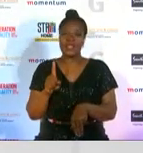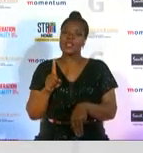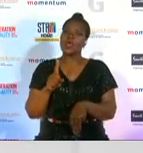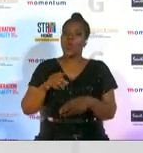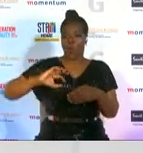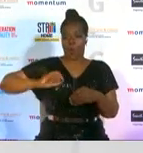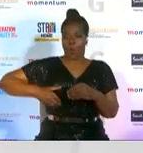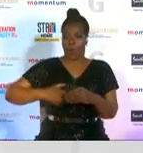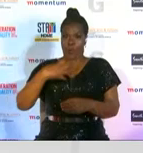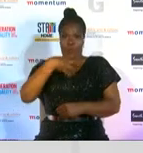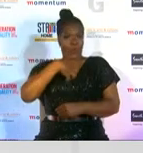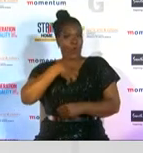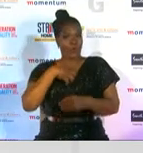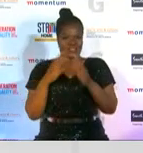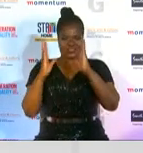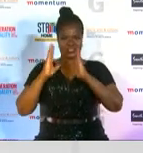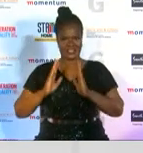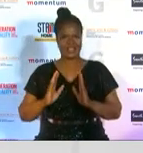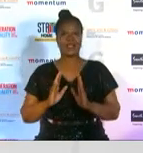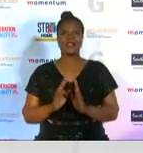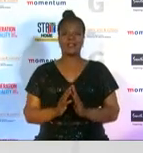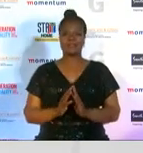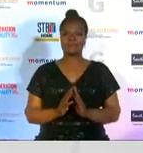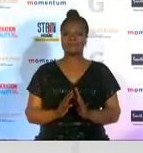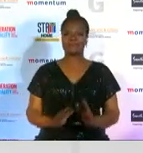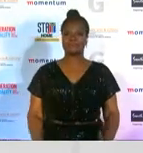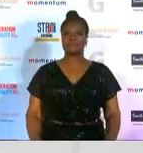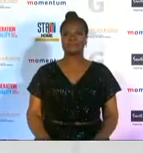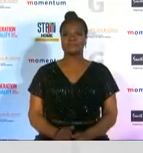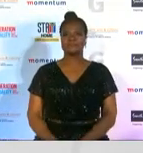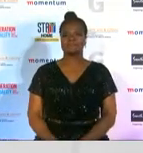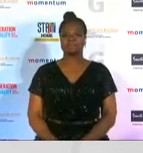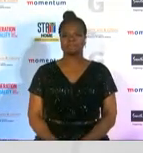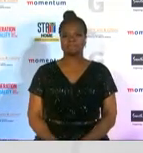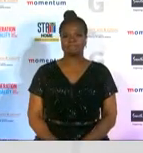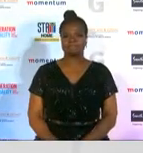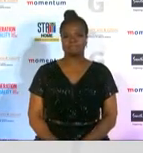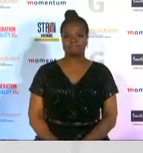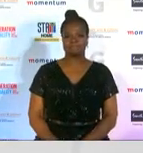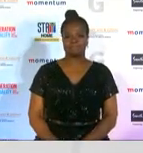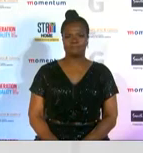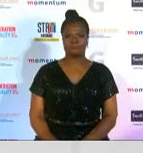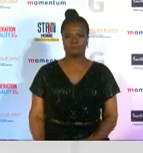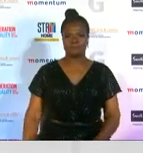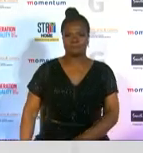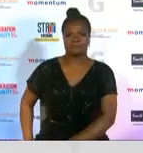and oozes elegance and grays as she goes about smashing her goals in the sporting industry it is a